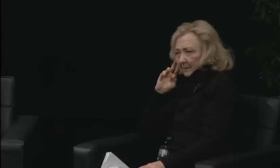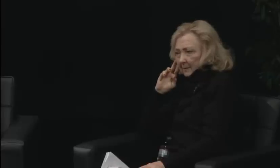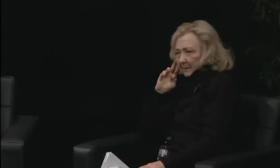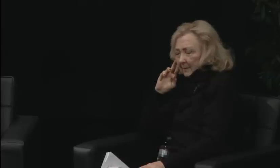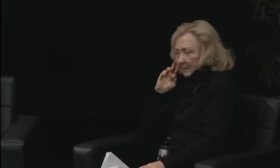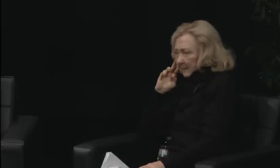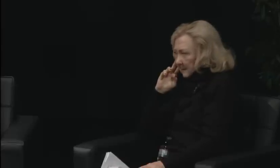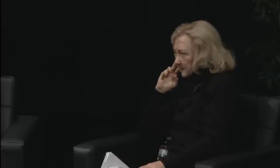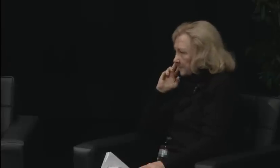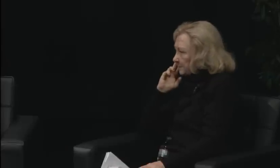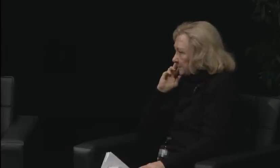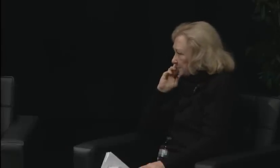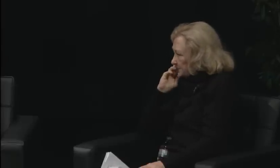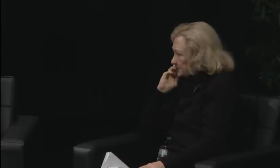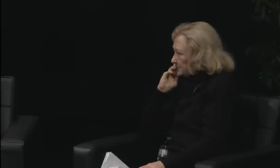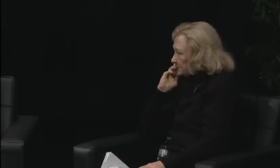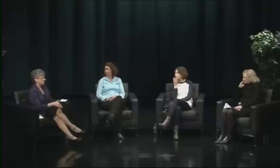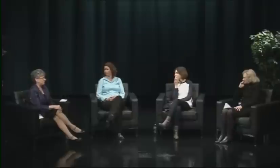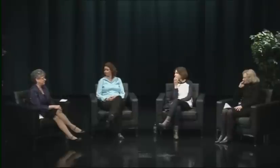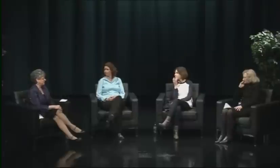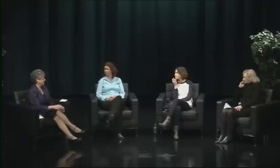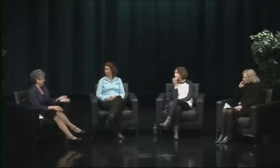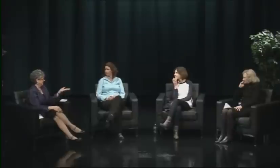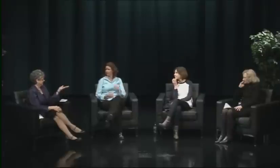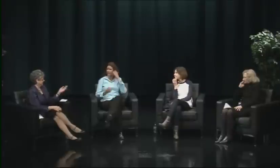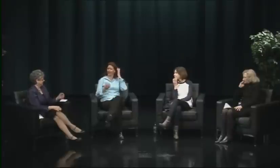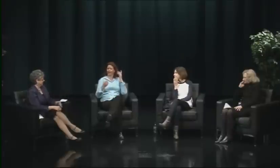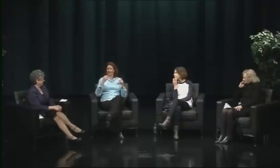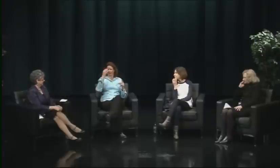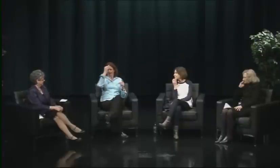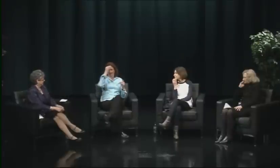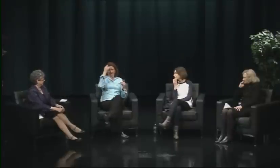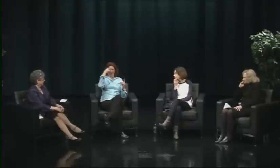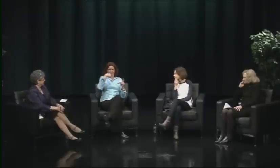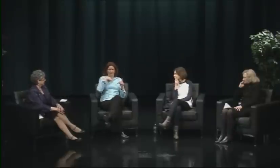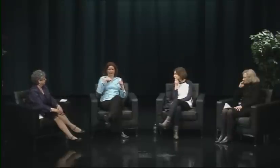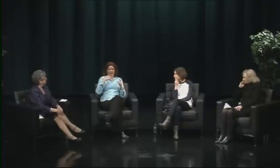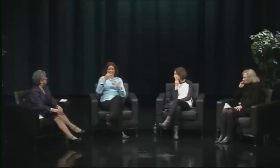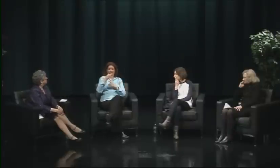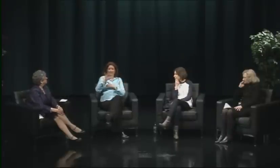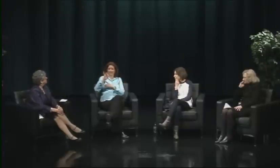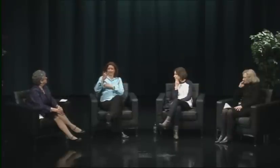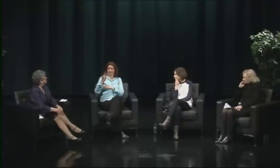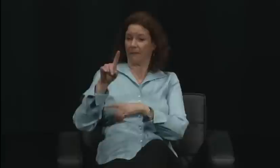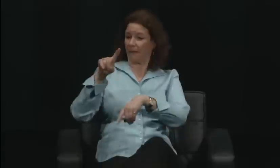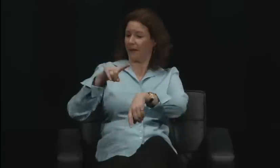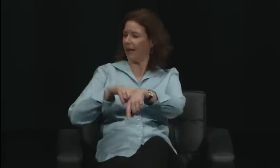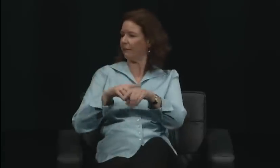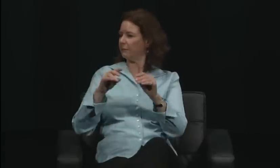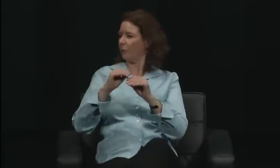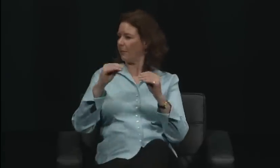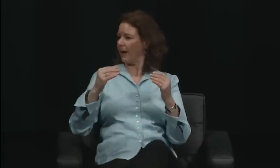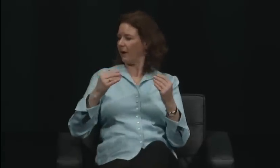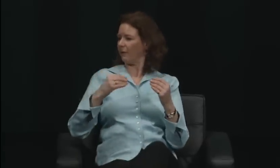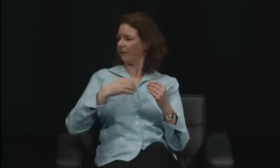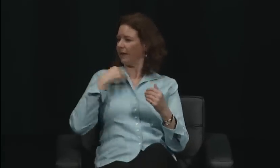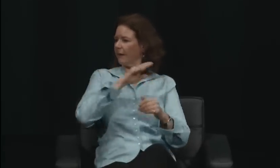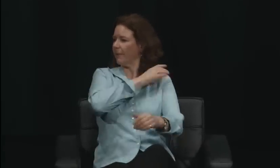I do agree with Jackie.